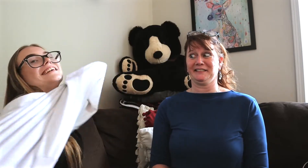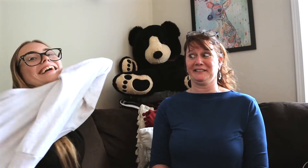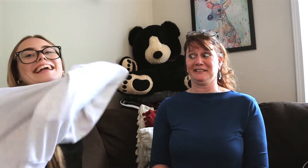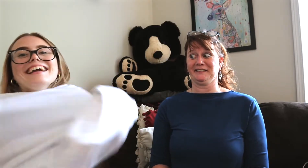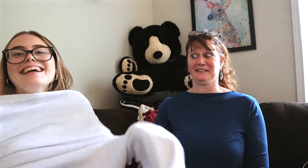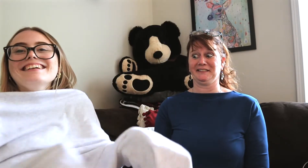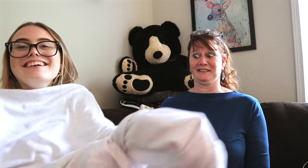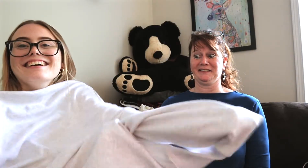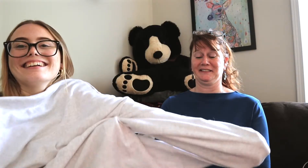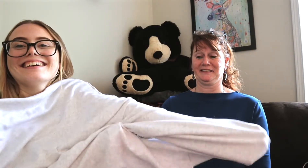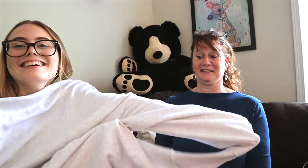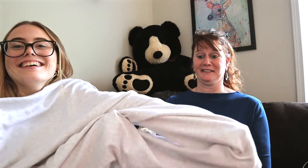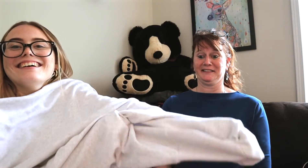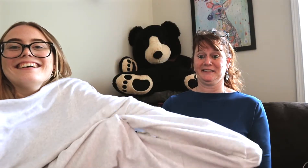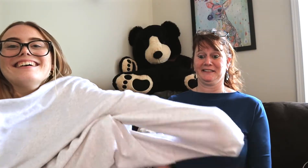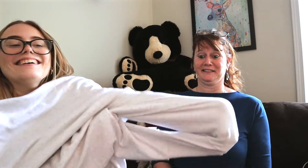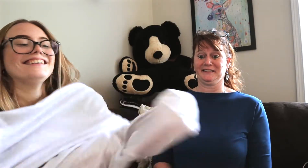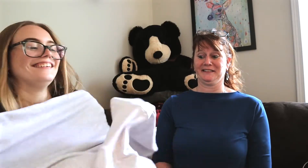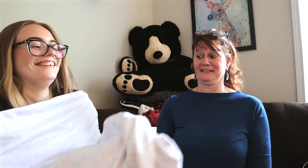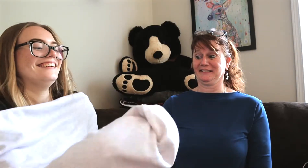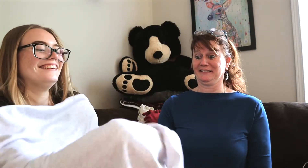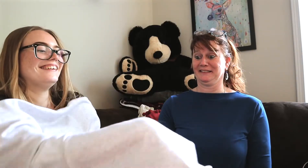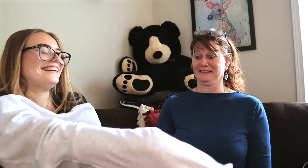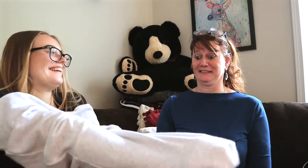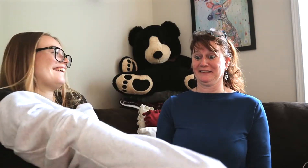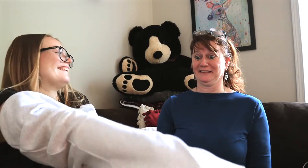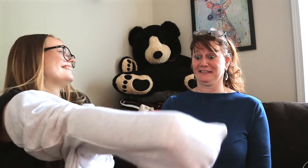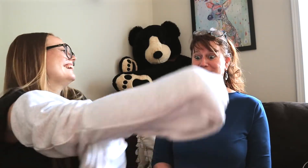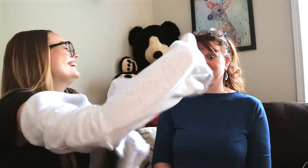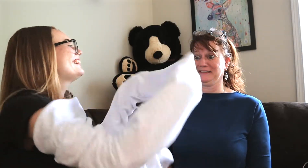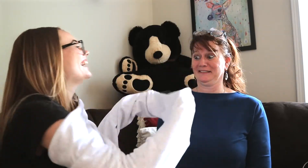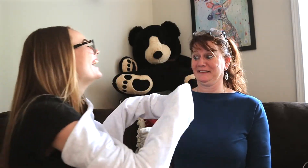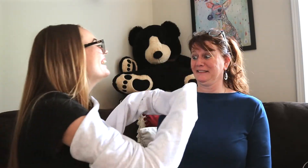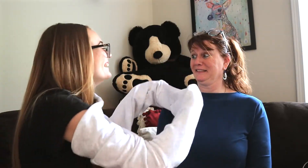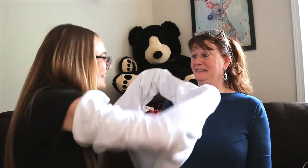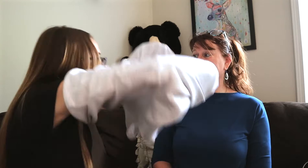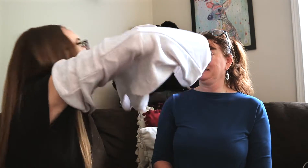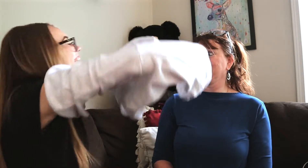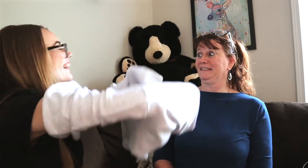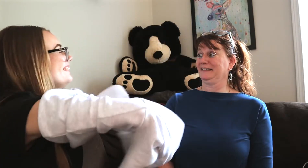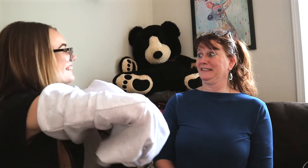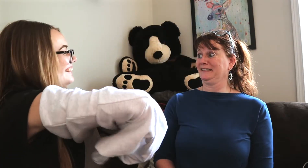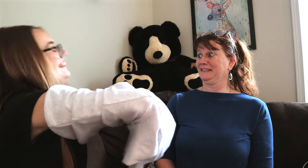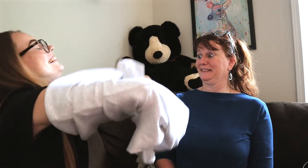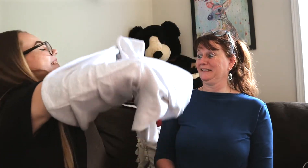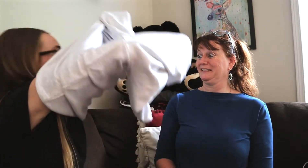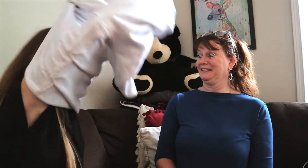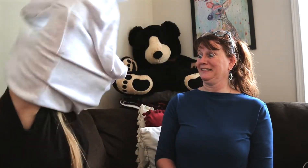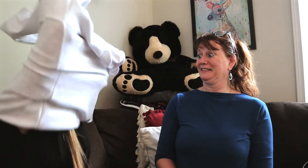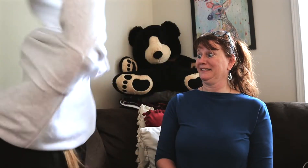i can't get it on *laugh* can you- help- *doesn't catch that*